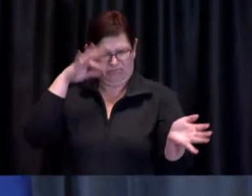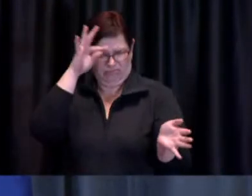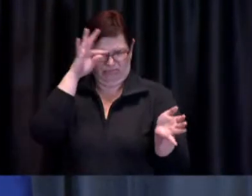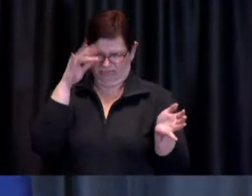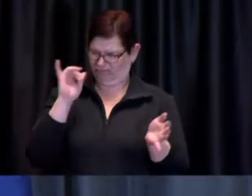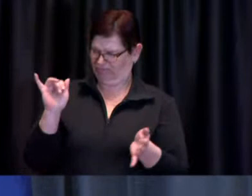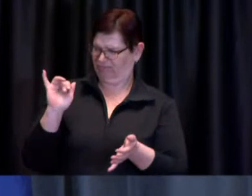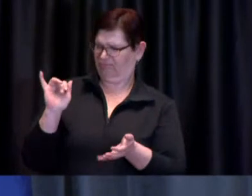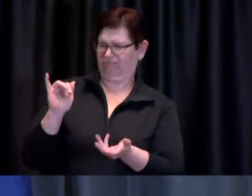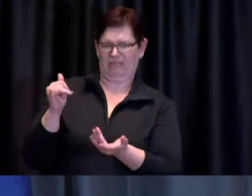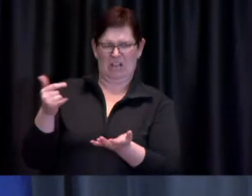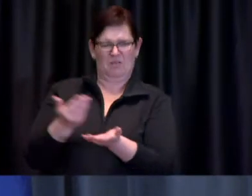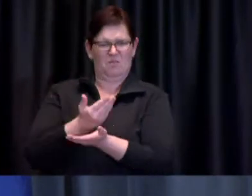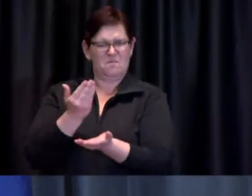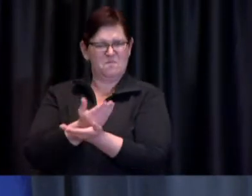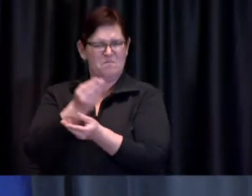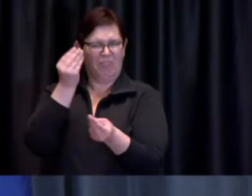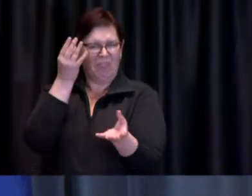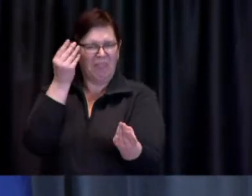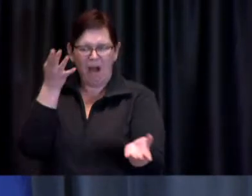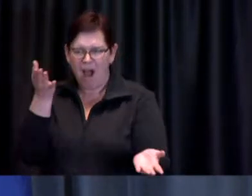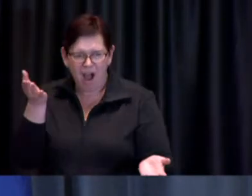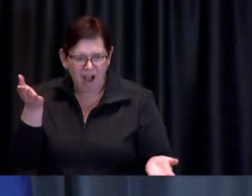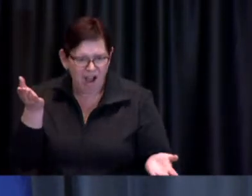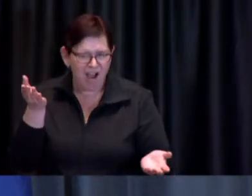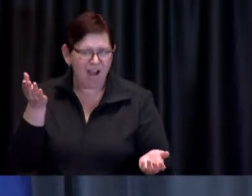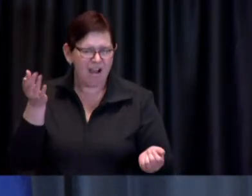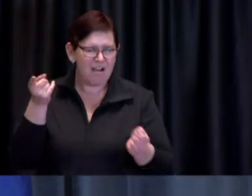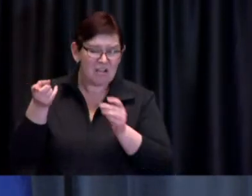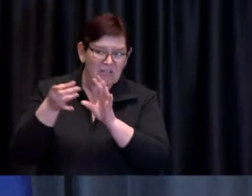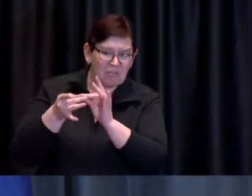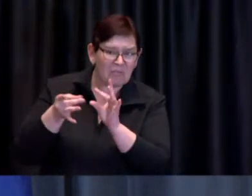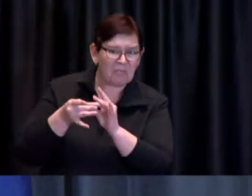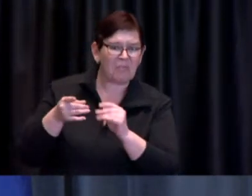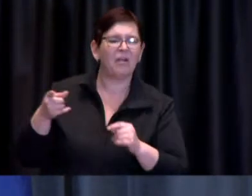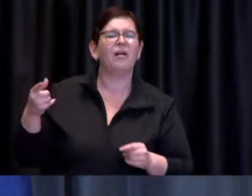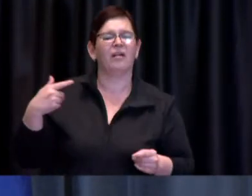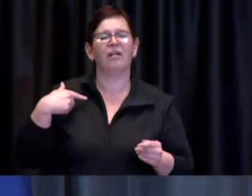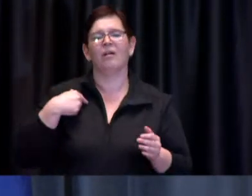as Dr. de Villa indicated we'll certainly take that offline I'll connect directly with Carleton Grant